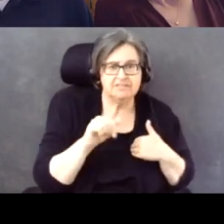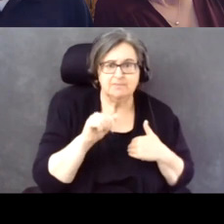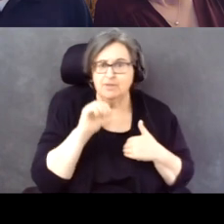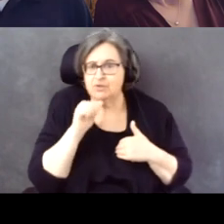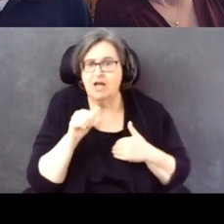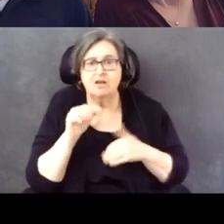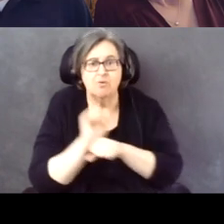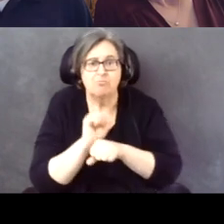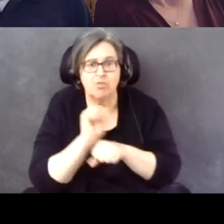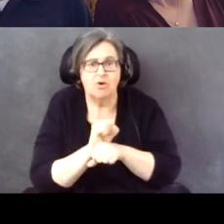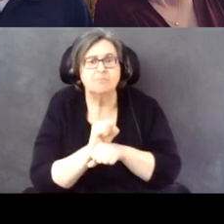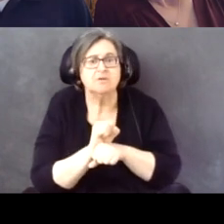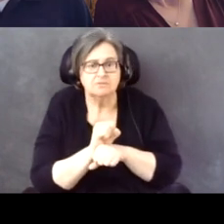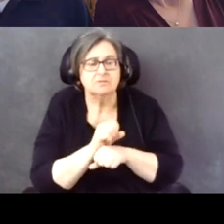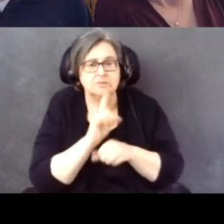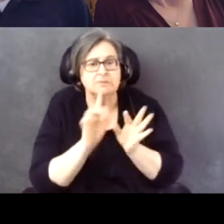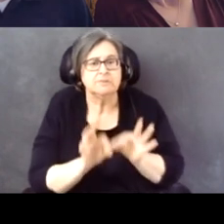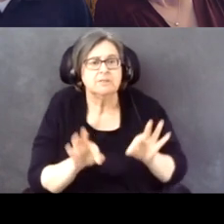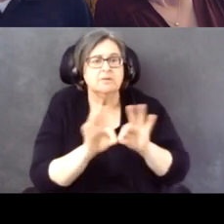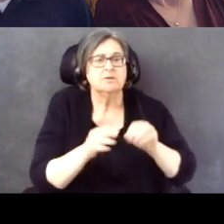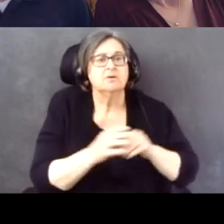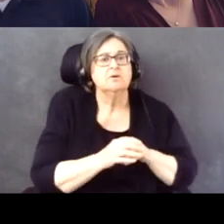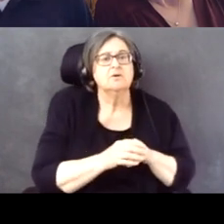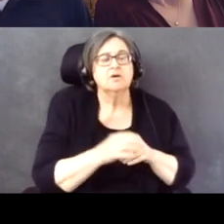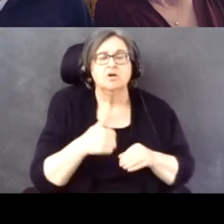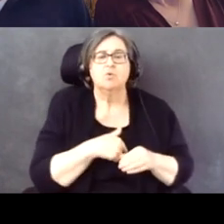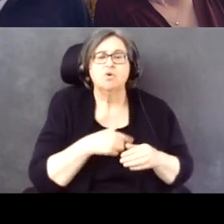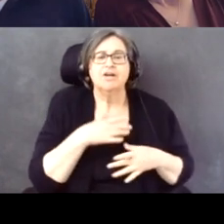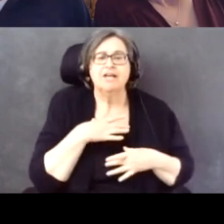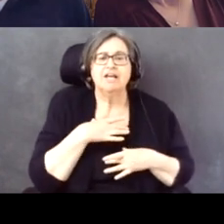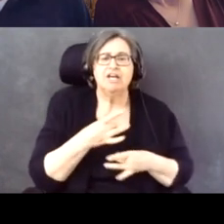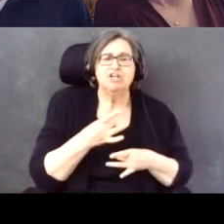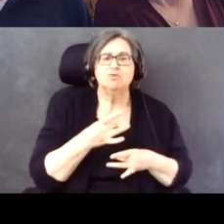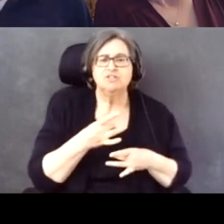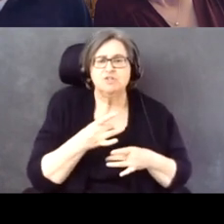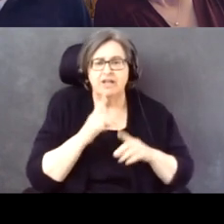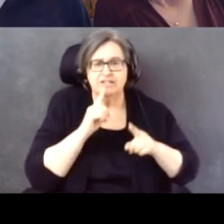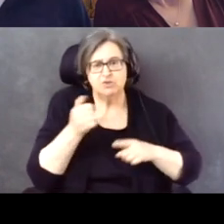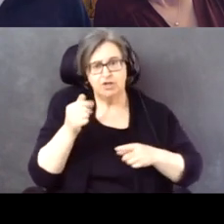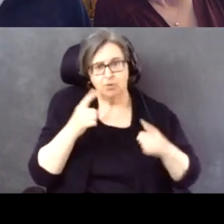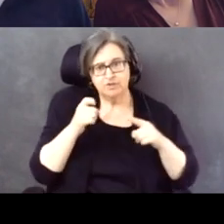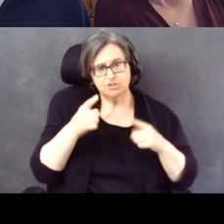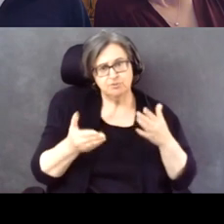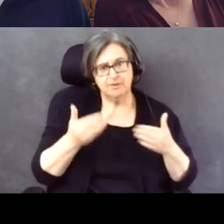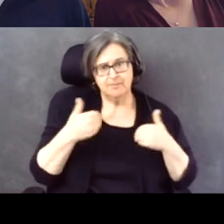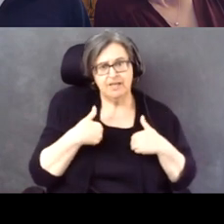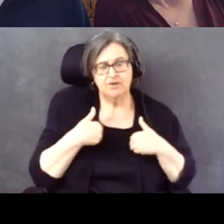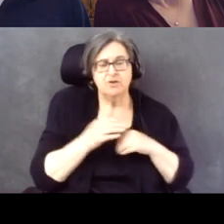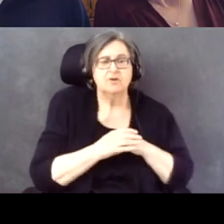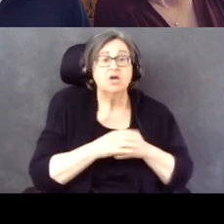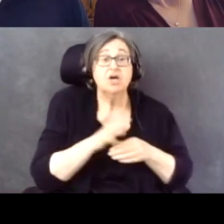We're really interested in getting to your questions, with any questions you may have. Voter registration.